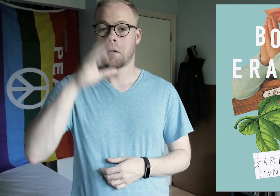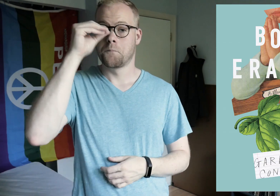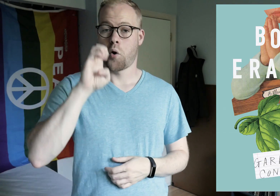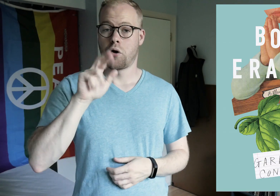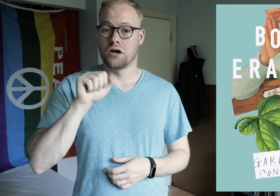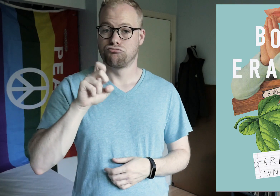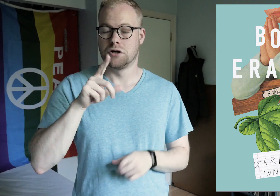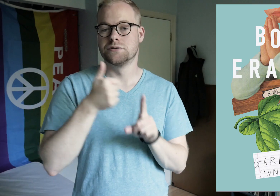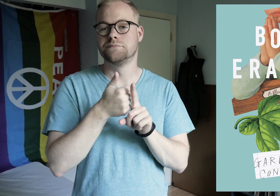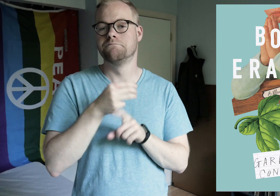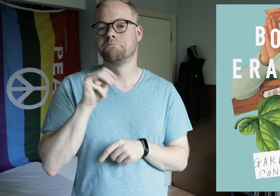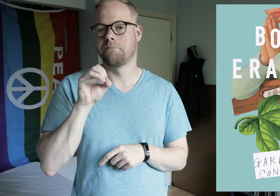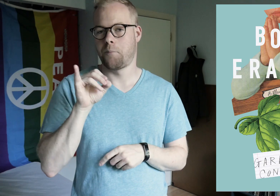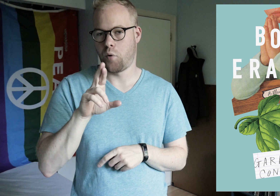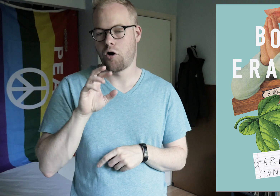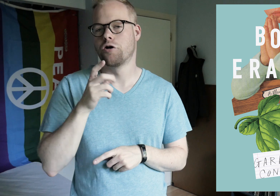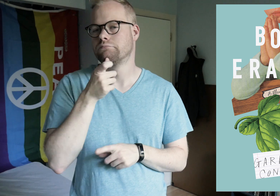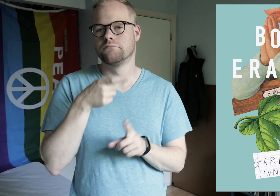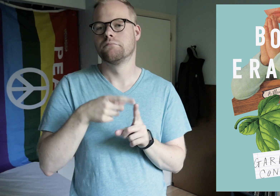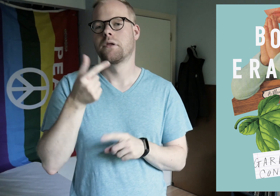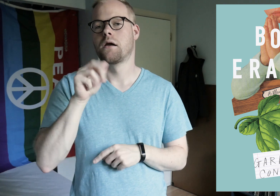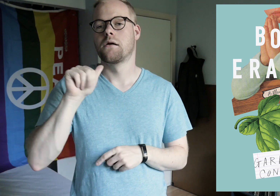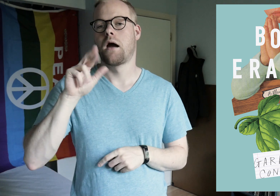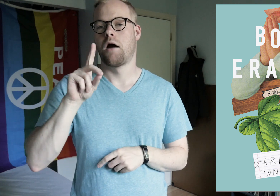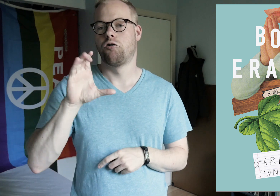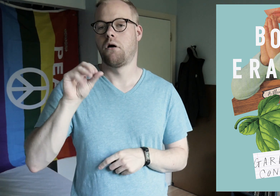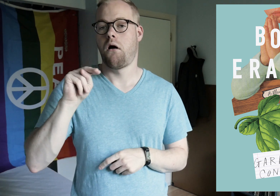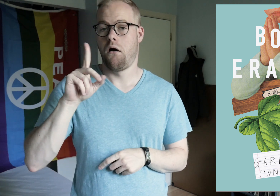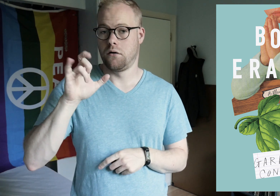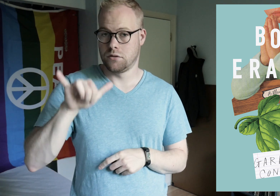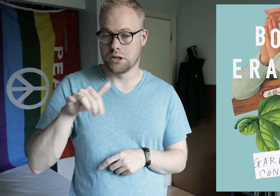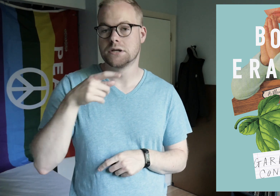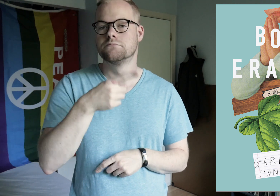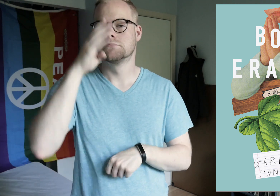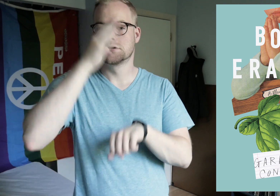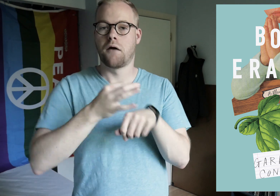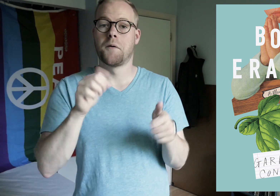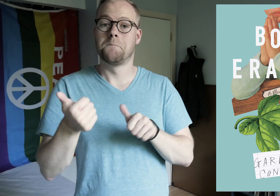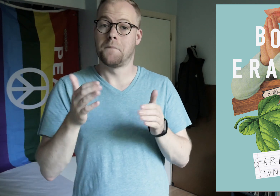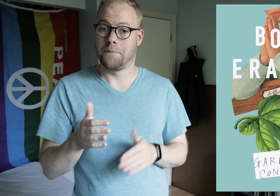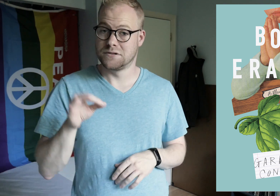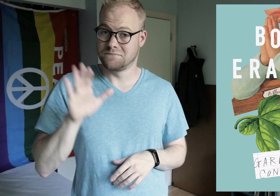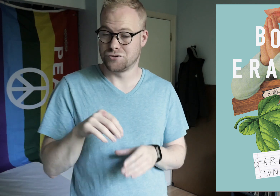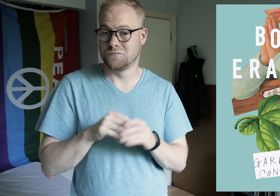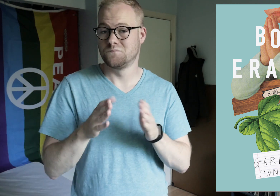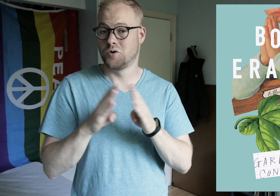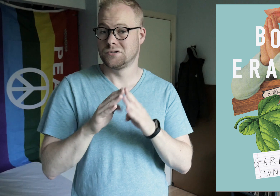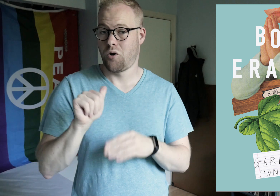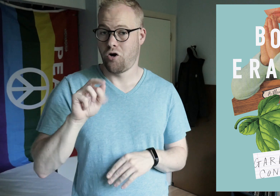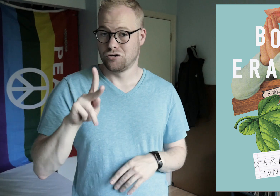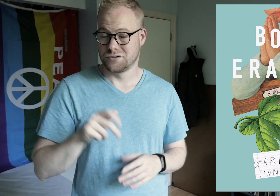Boy Erased is a memoir of Garrard Conley’s upbringing as the son of a Baptist pastor in small town Arkansas.